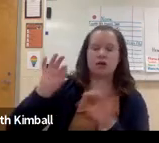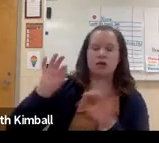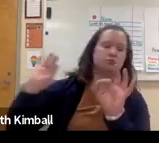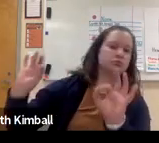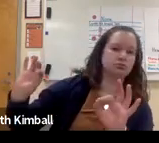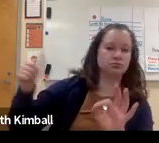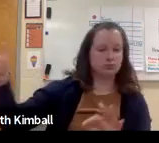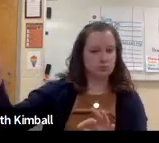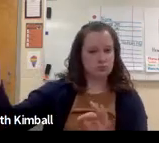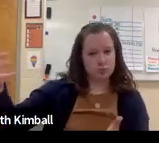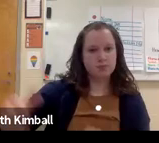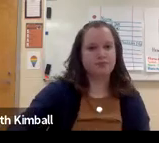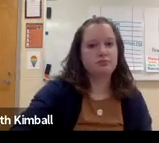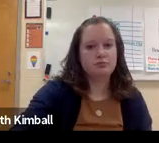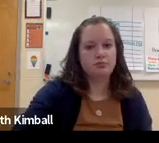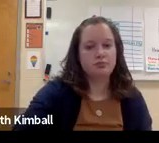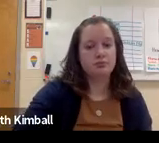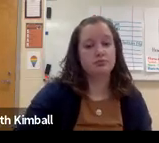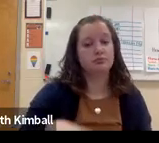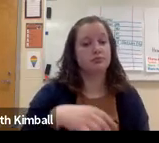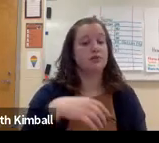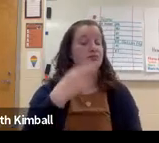should be used. And it helps the interpreter choose to the correct sign as well.